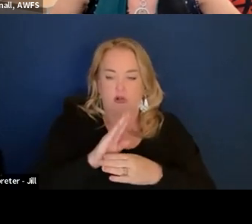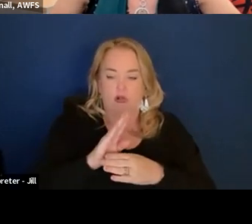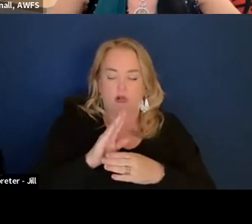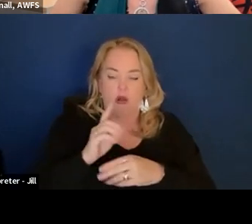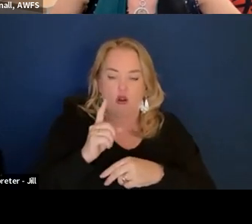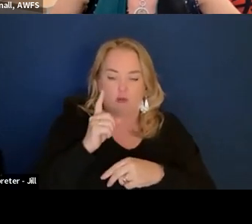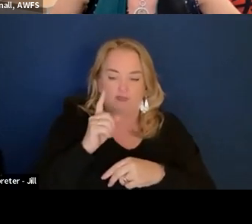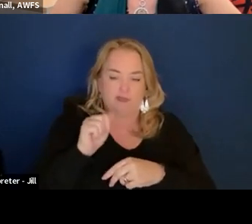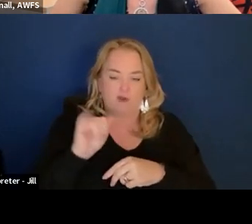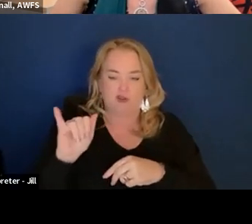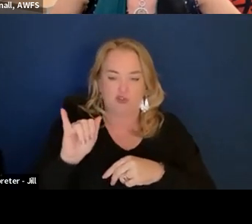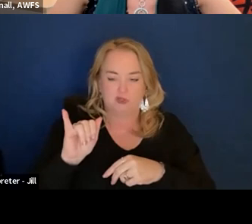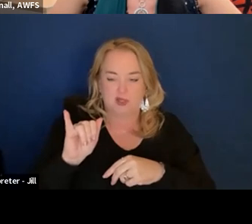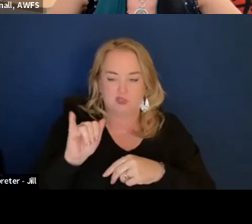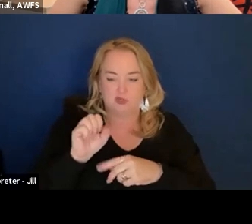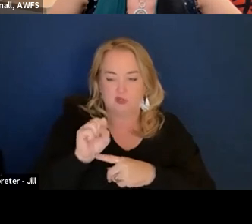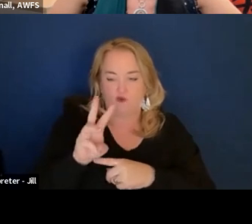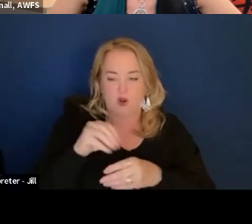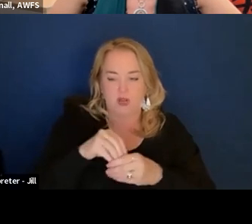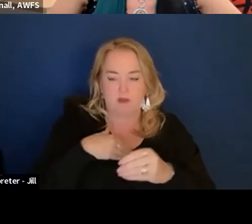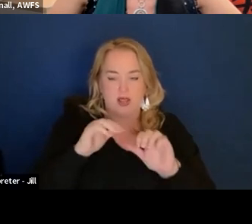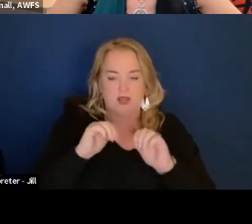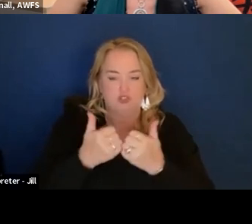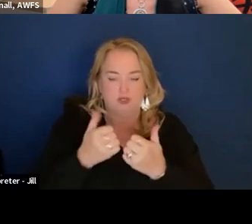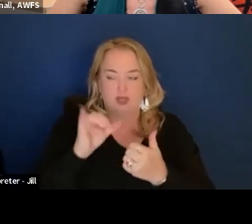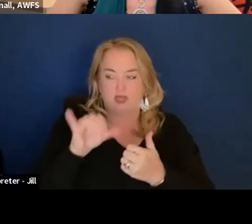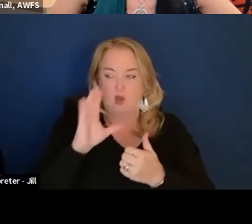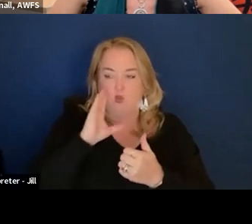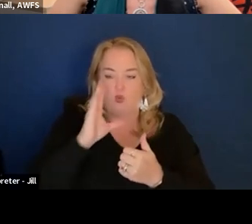It kind of compensates for any of the limitations I have.